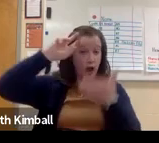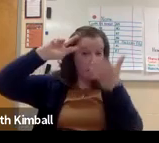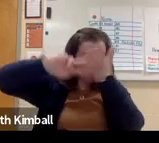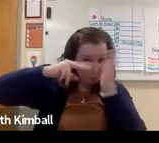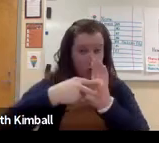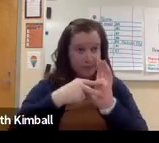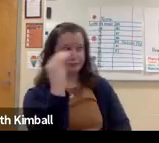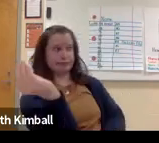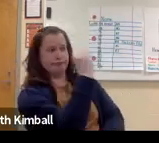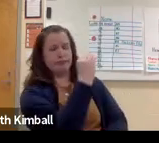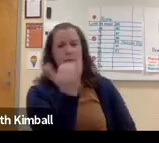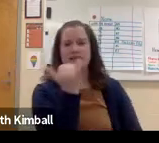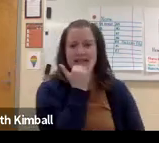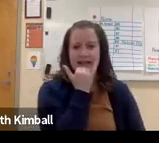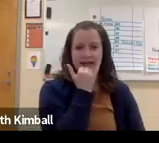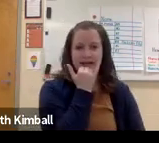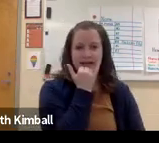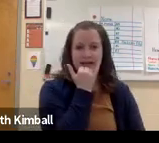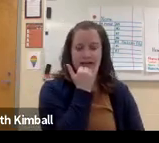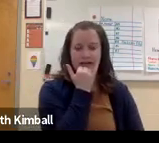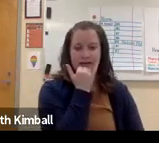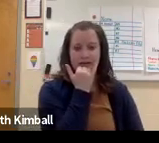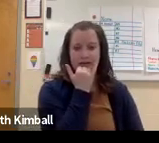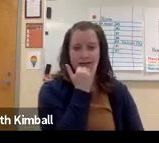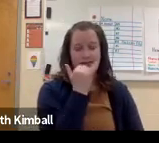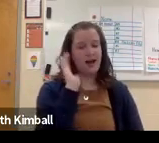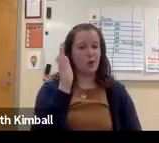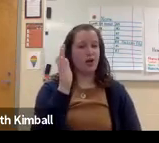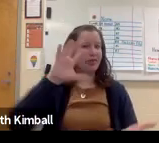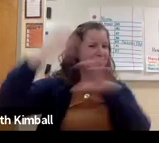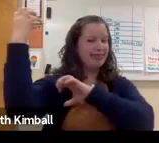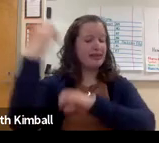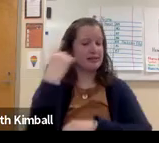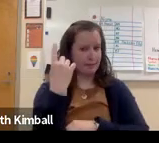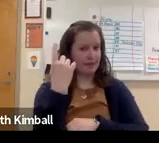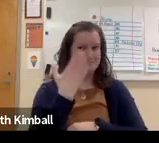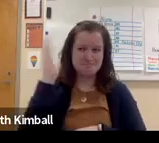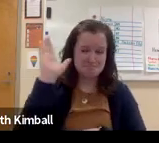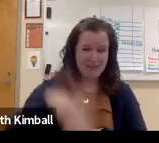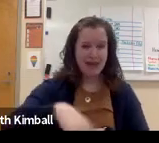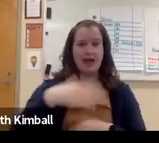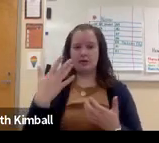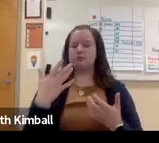how to make mistakes. I will, on purpose, make mistakes and put them up for the students to see.